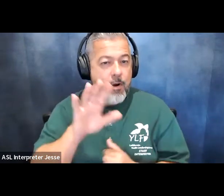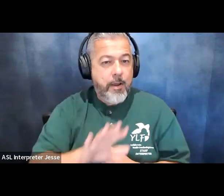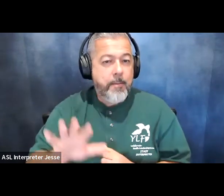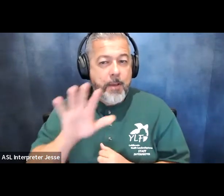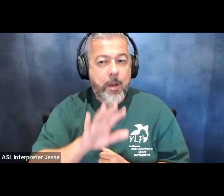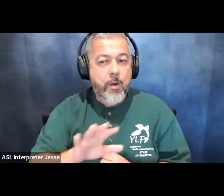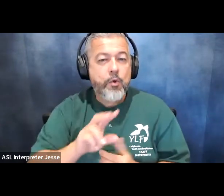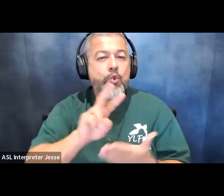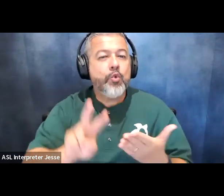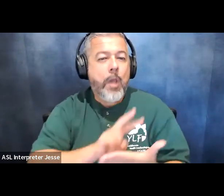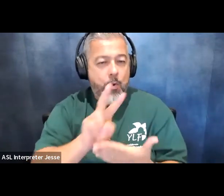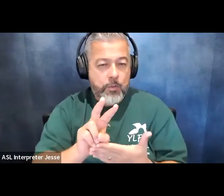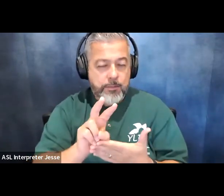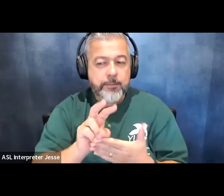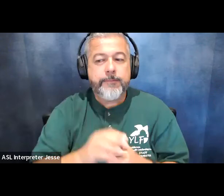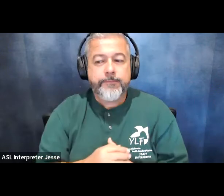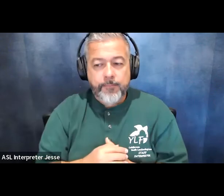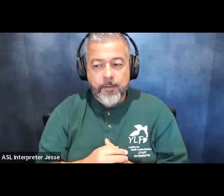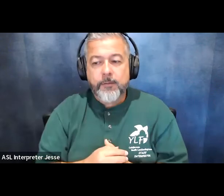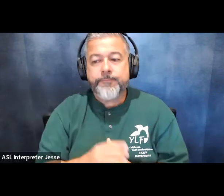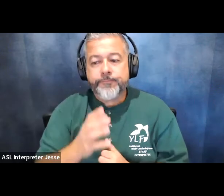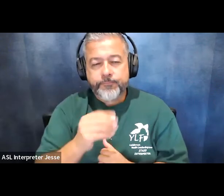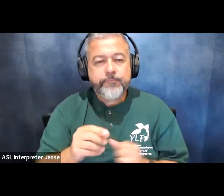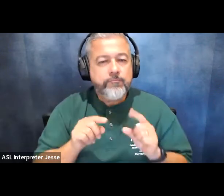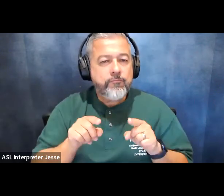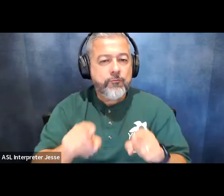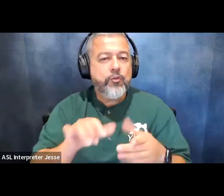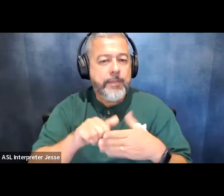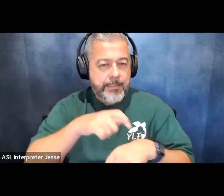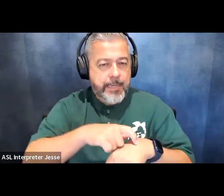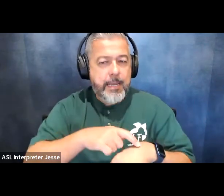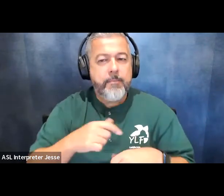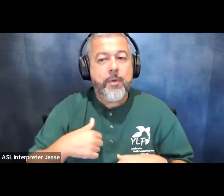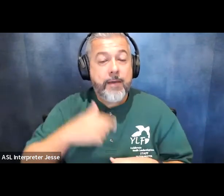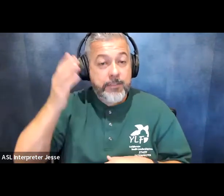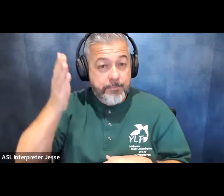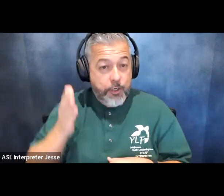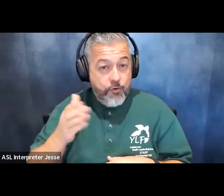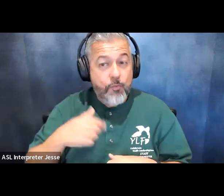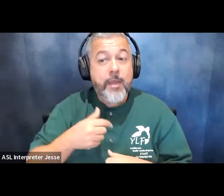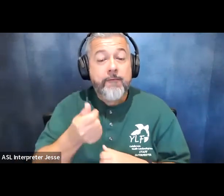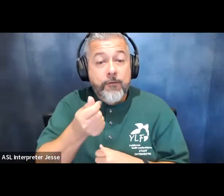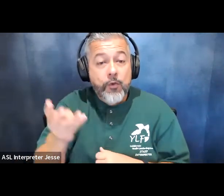two hours and throughout that tucker actually we have a couple of awesome speakers today um